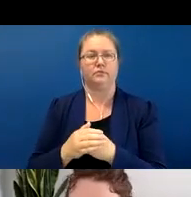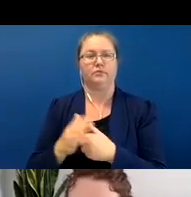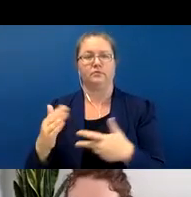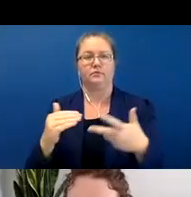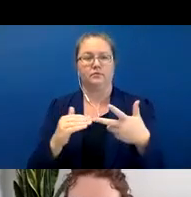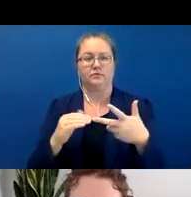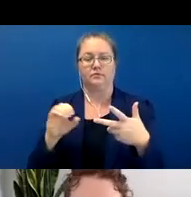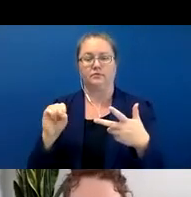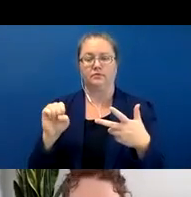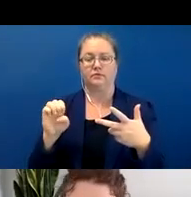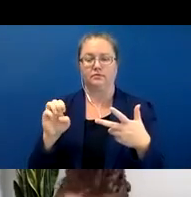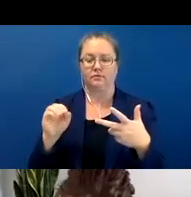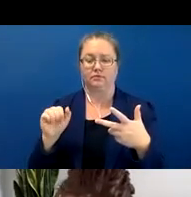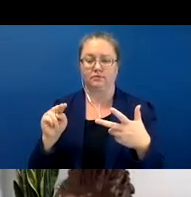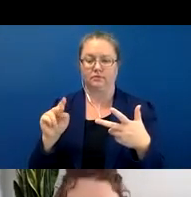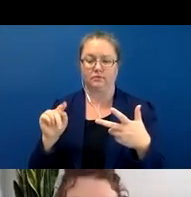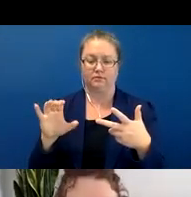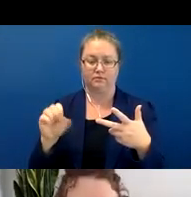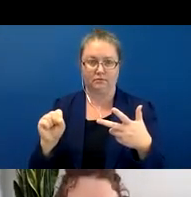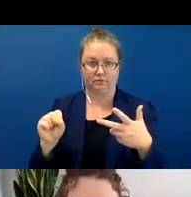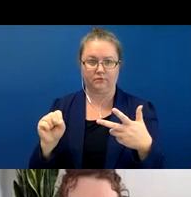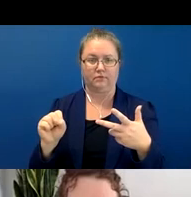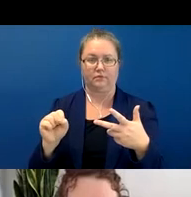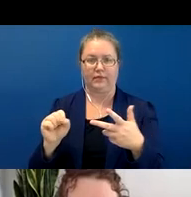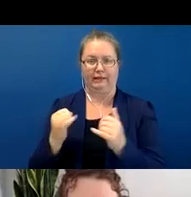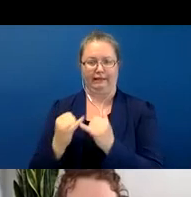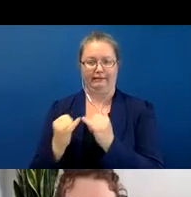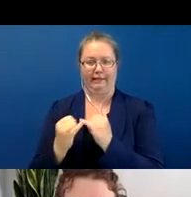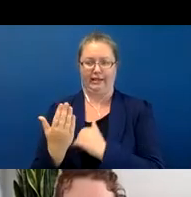So we're going to compare these in the last 15 minutes, one by one.